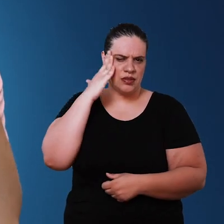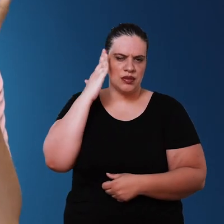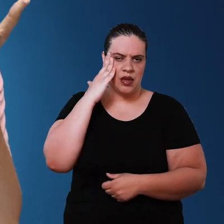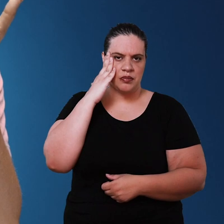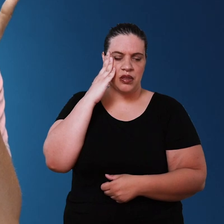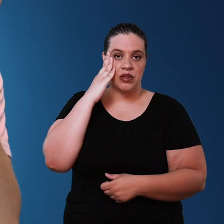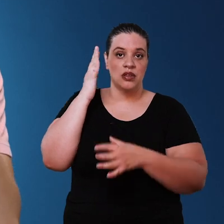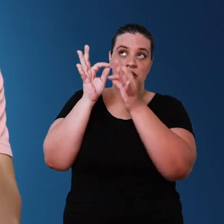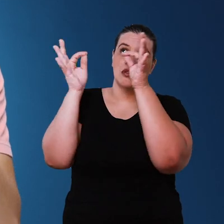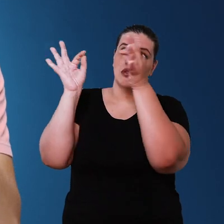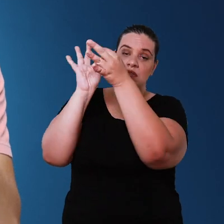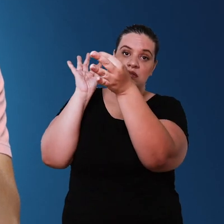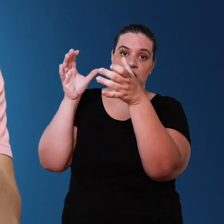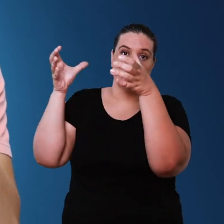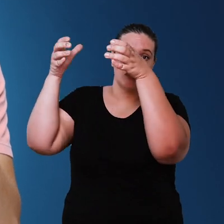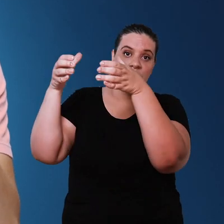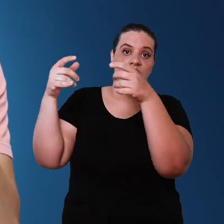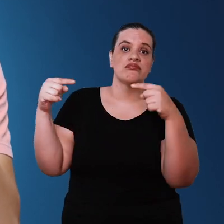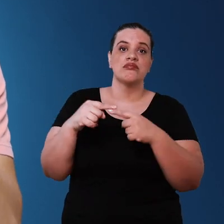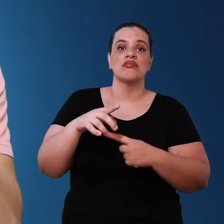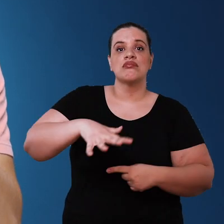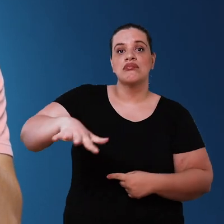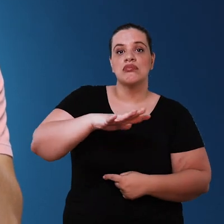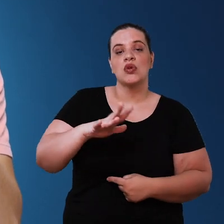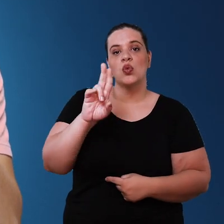define the volume of the box so that it can meet your needs for two to